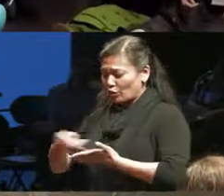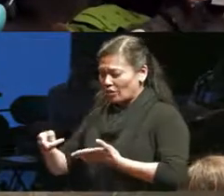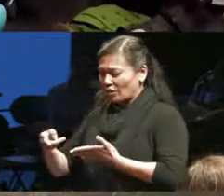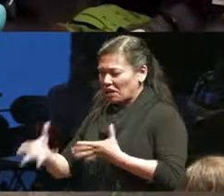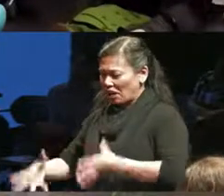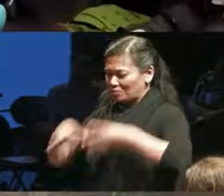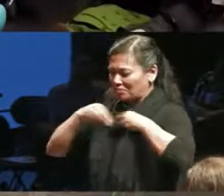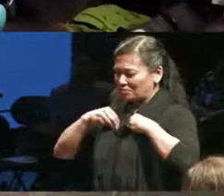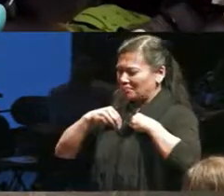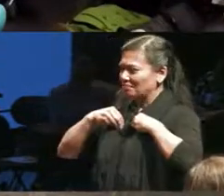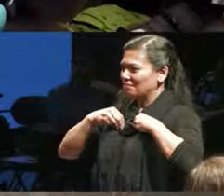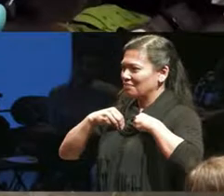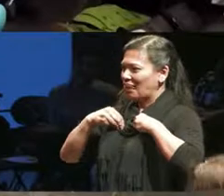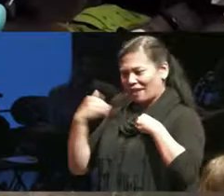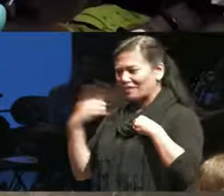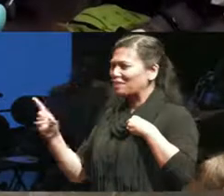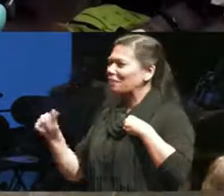more than I could